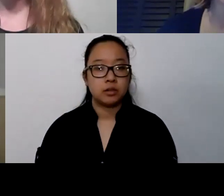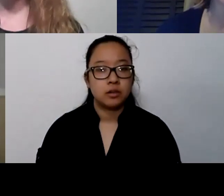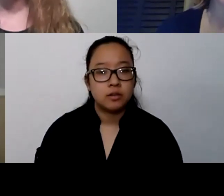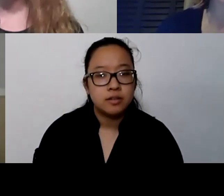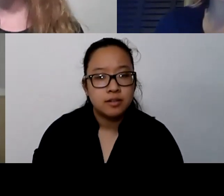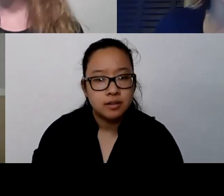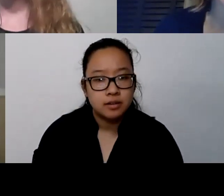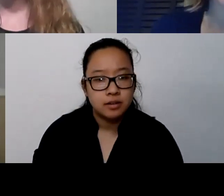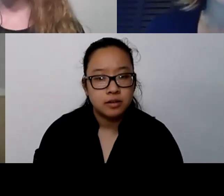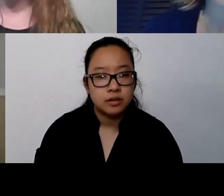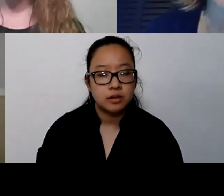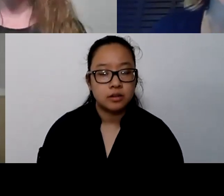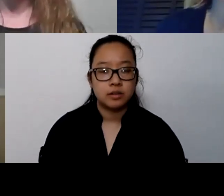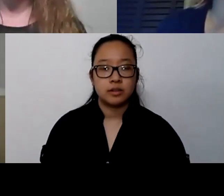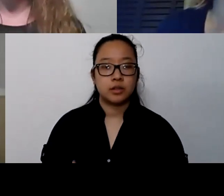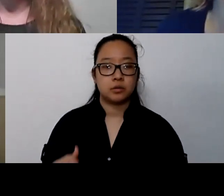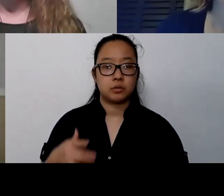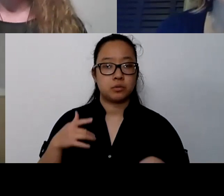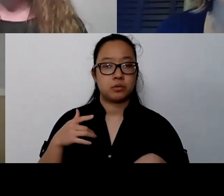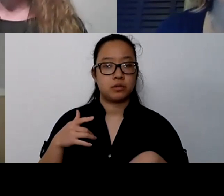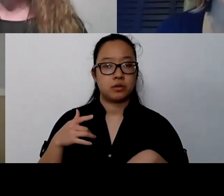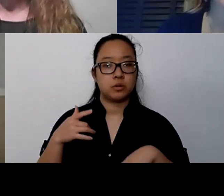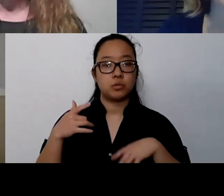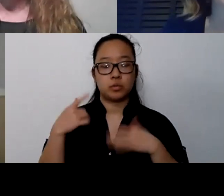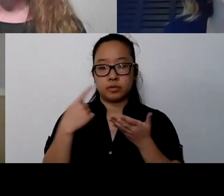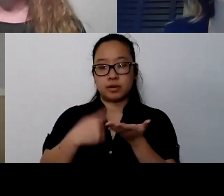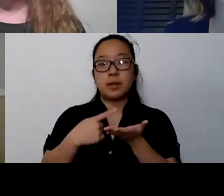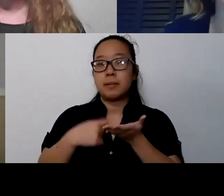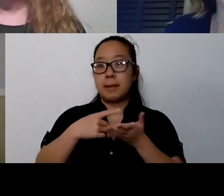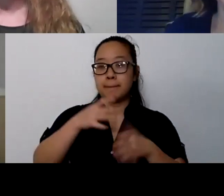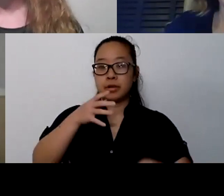So whether we're talking parents and all of the supports they have, whether it was grandparents to help care for children